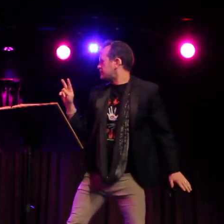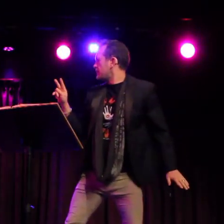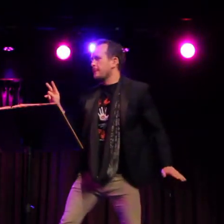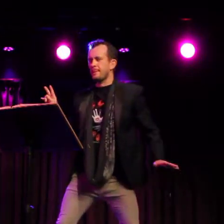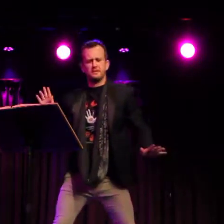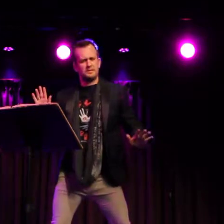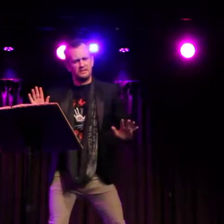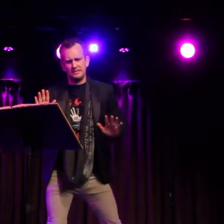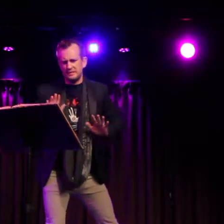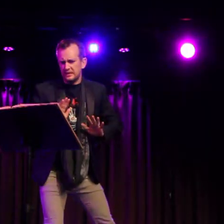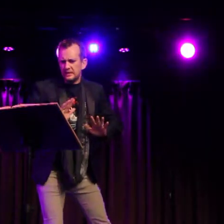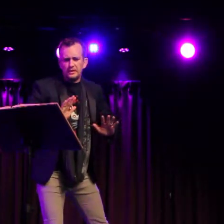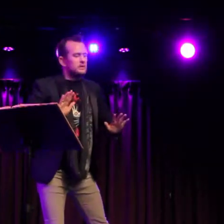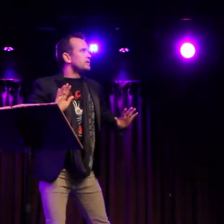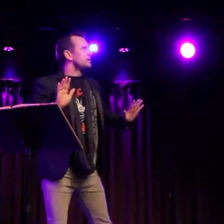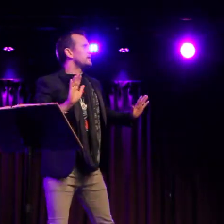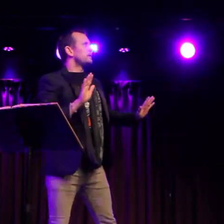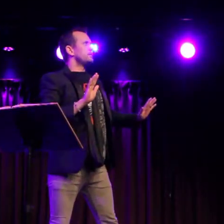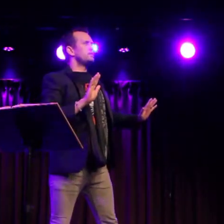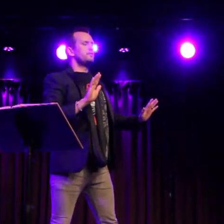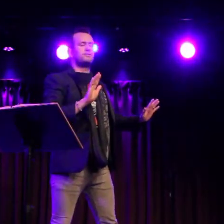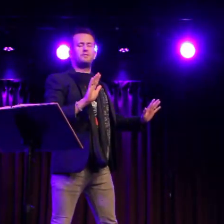No backward glances